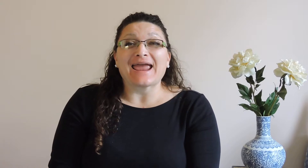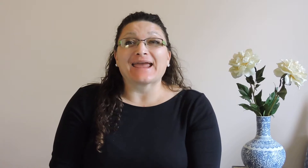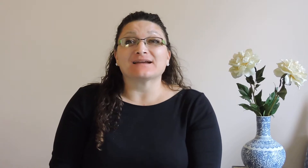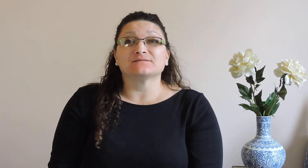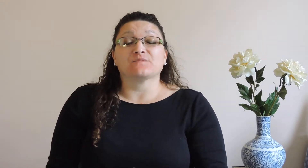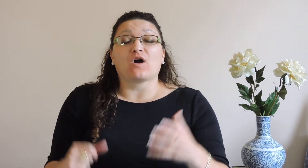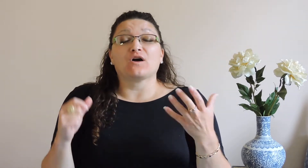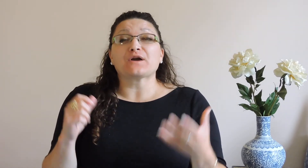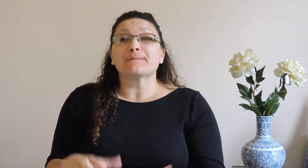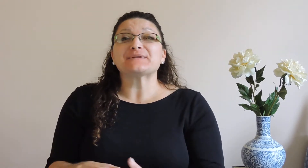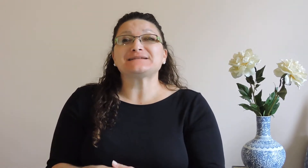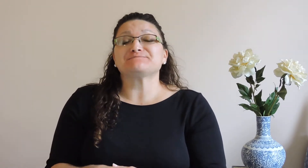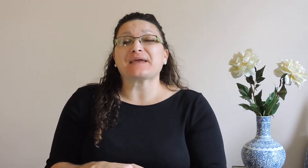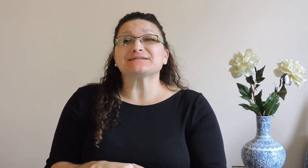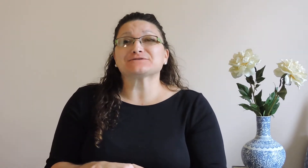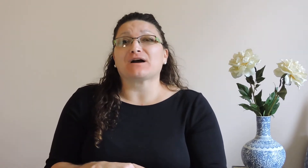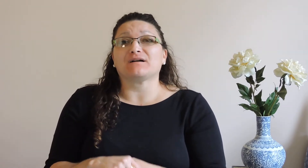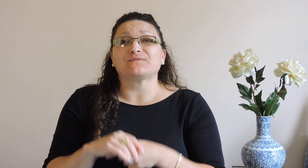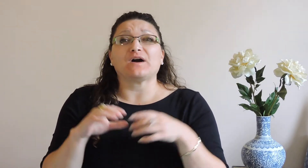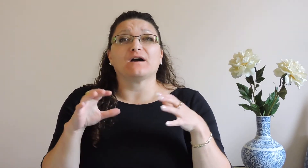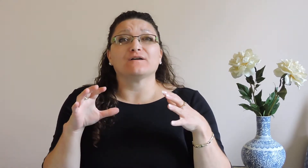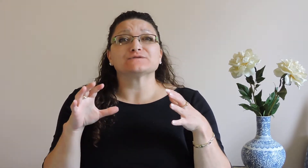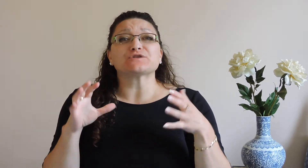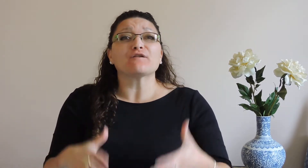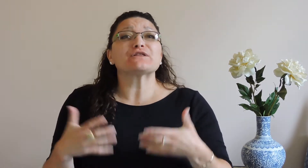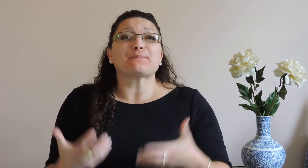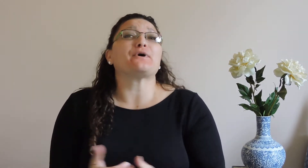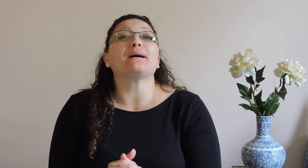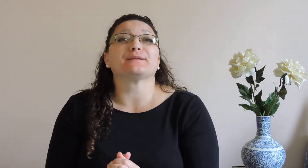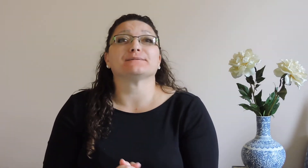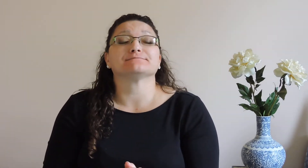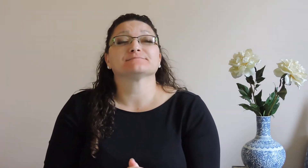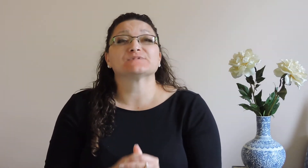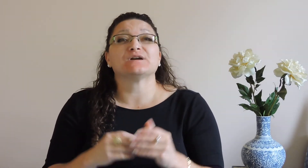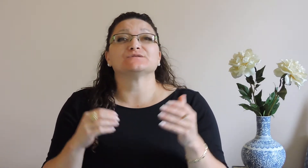and our company is based off of solving a problem